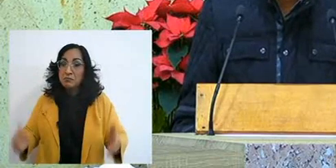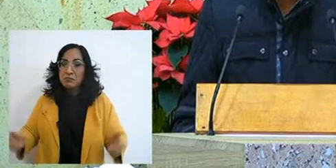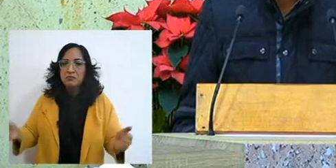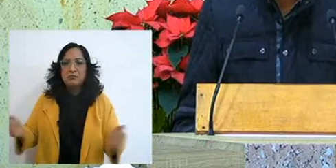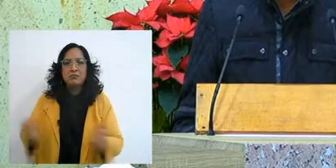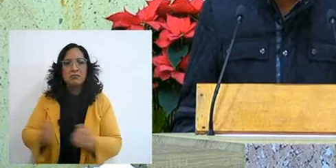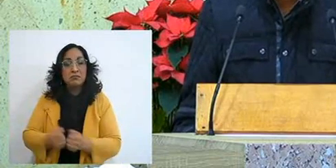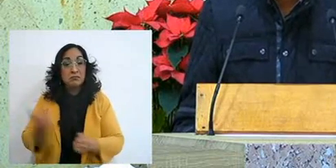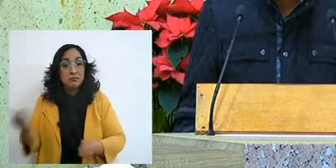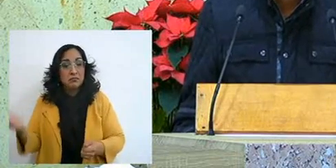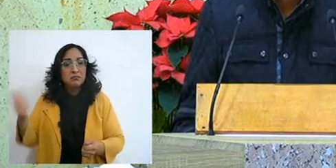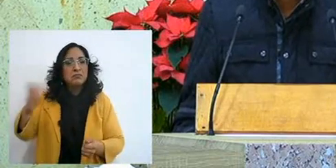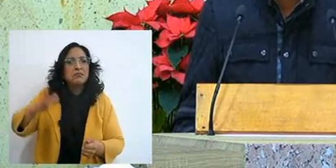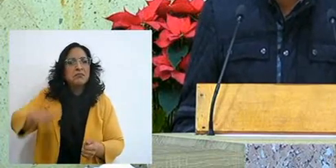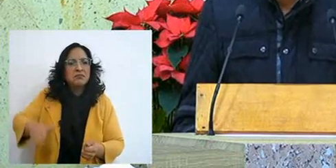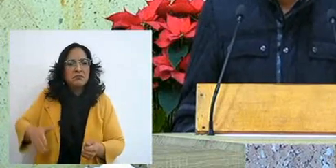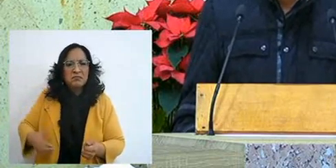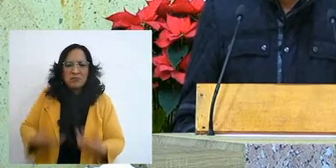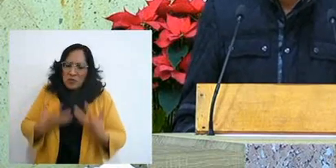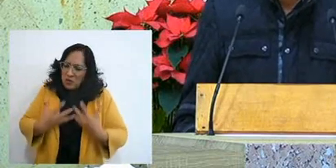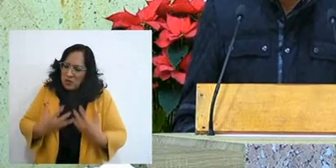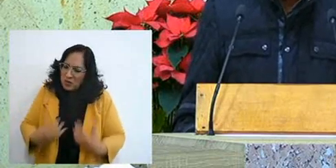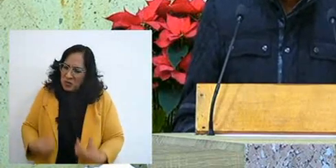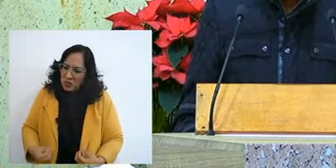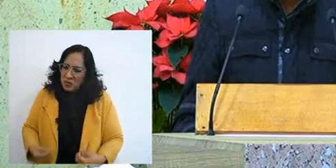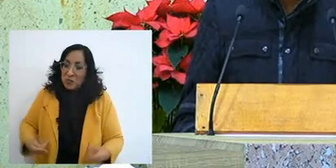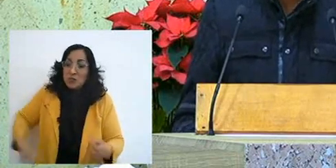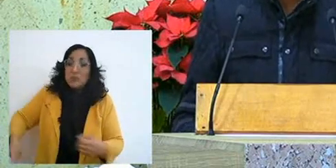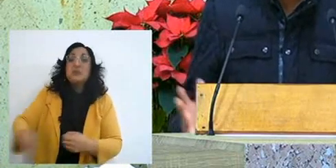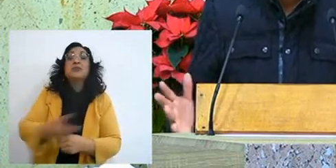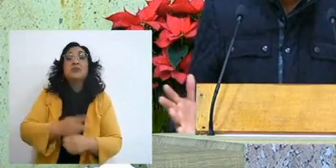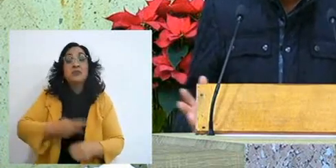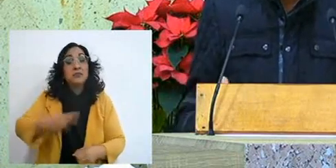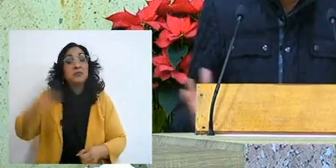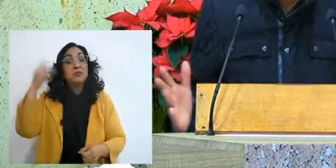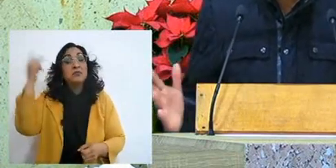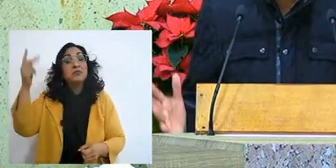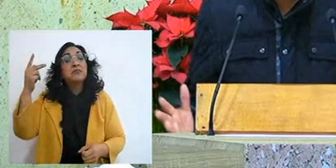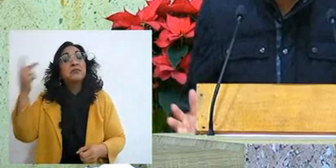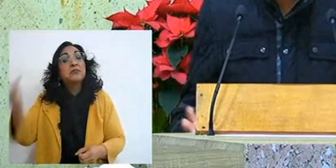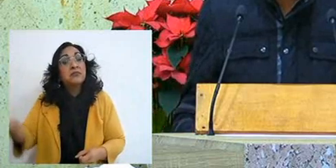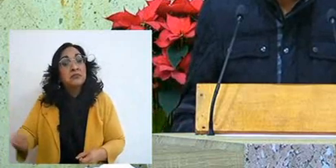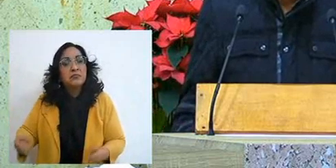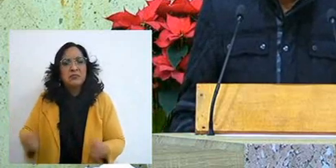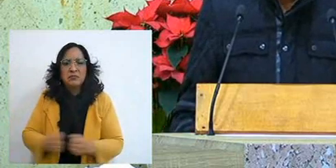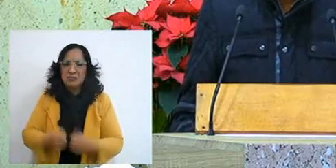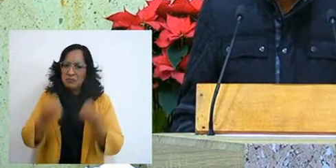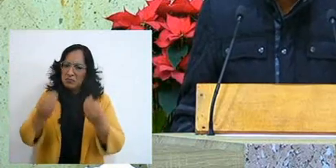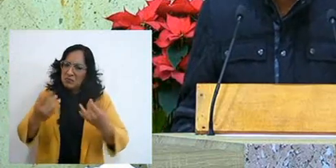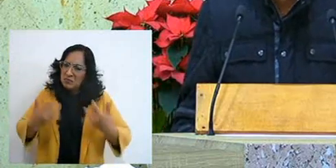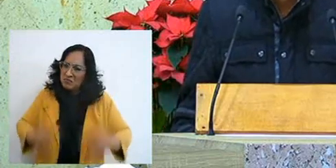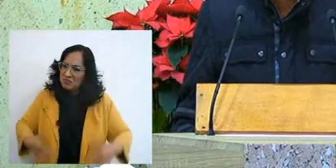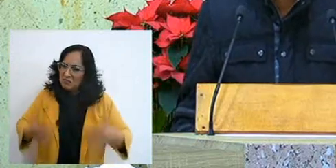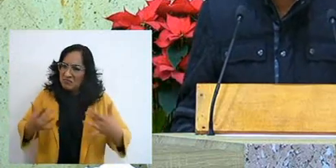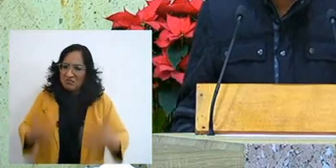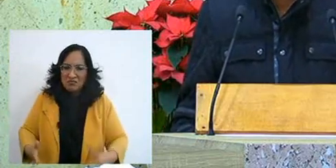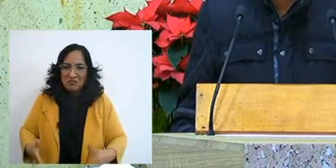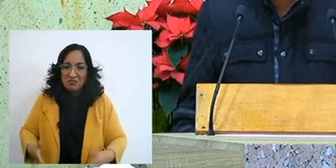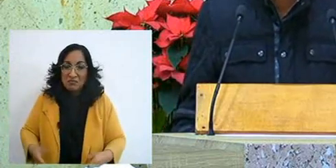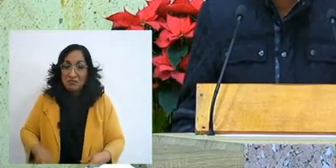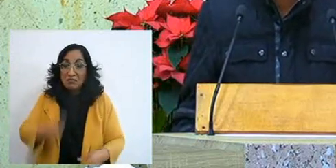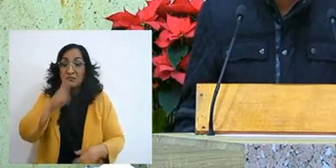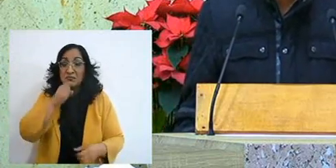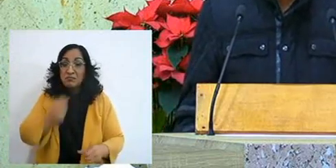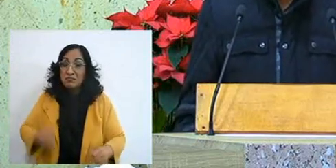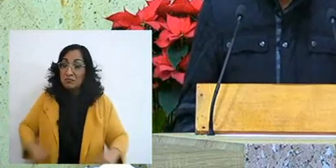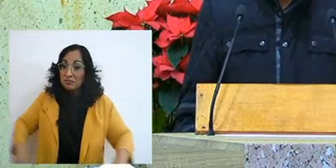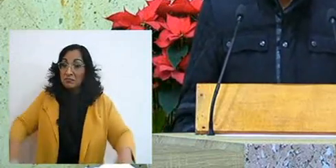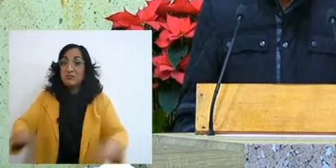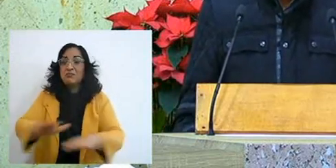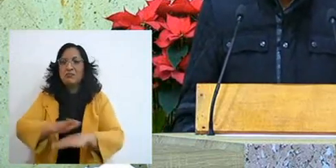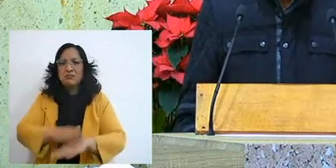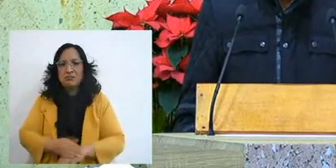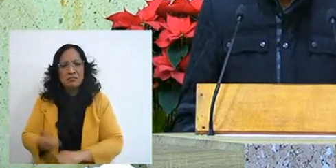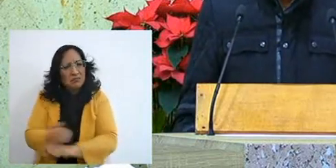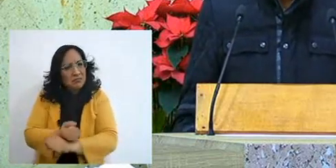It is really impressive to imagine those ten plagues, it is part of those plagues, the water, the water turned into blood,